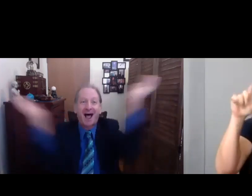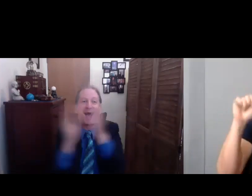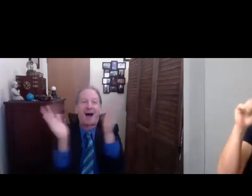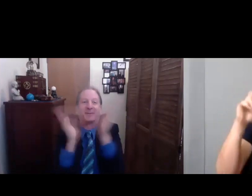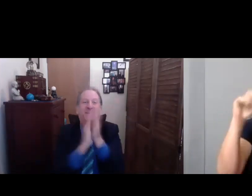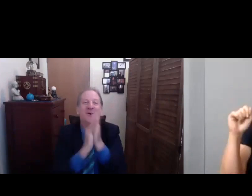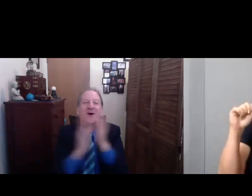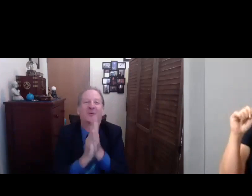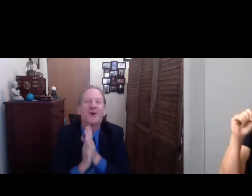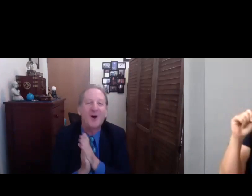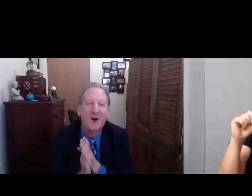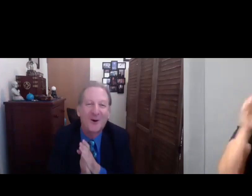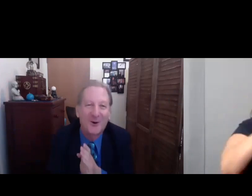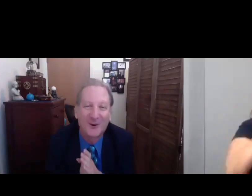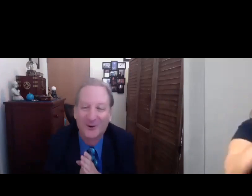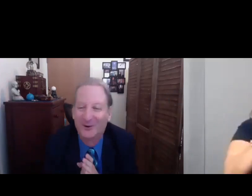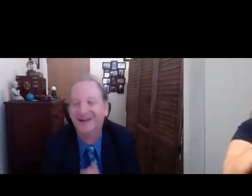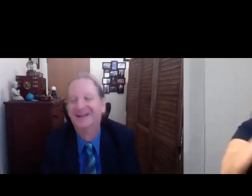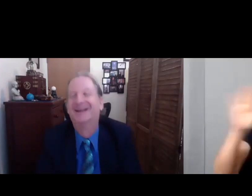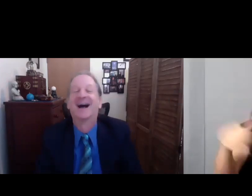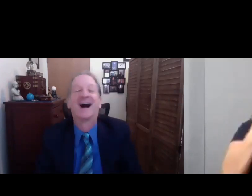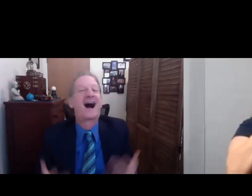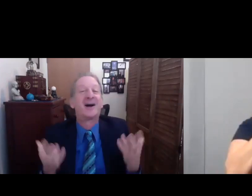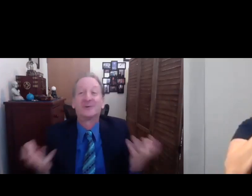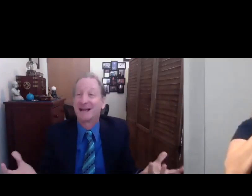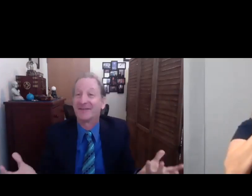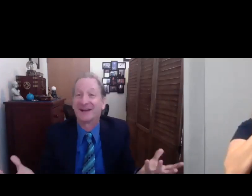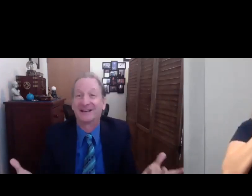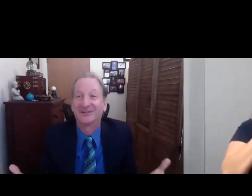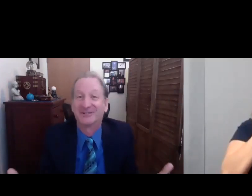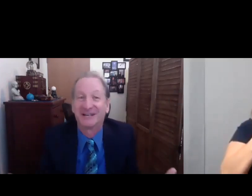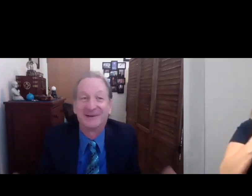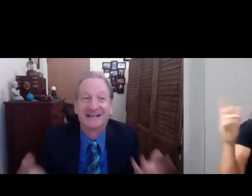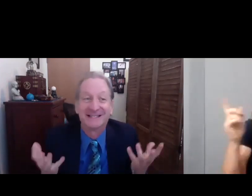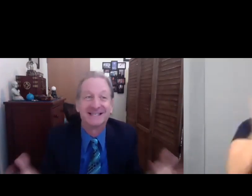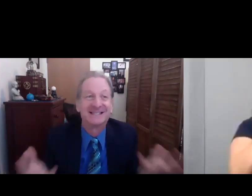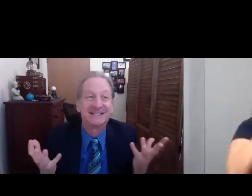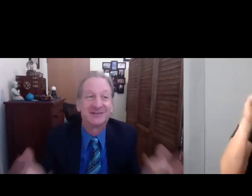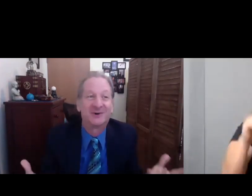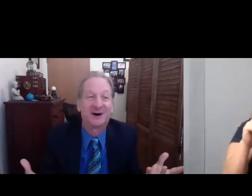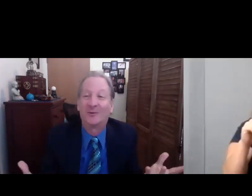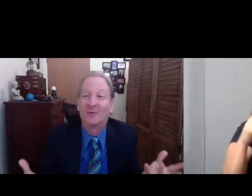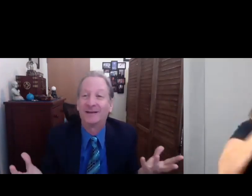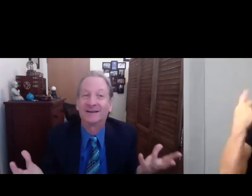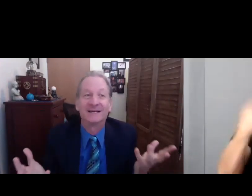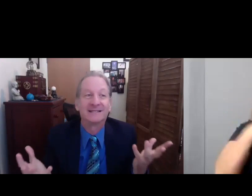Woohoo! I always have that energy because this is the one time, what this